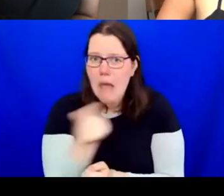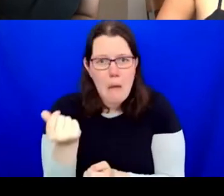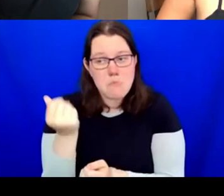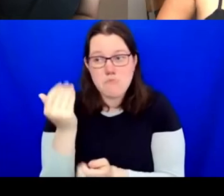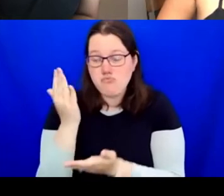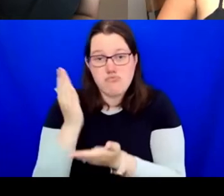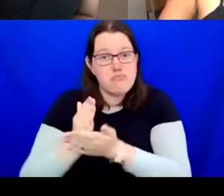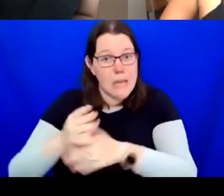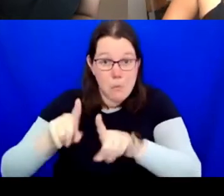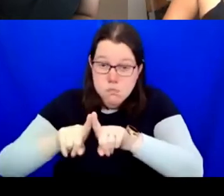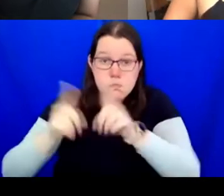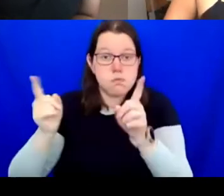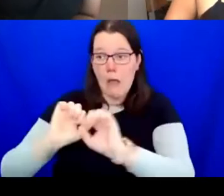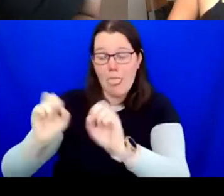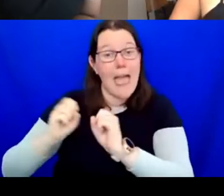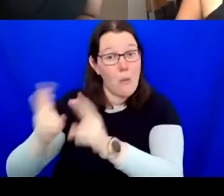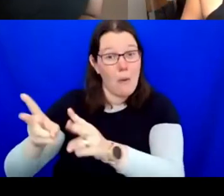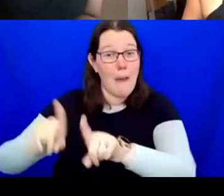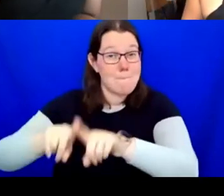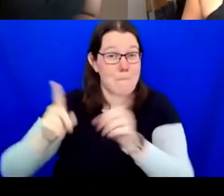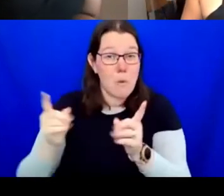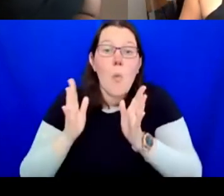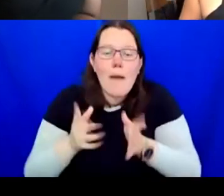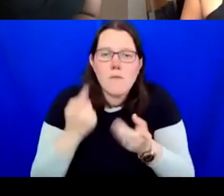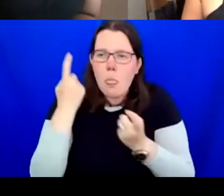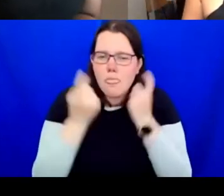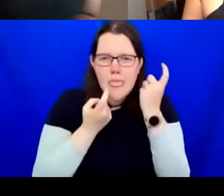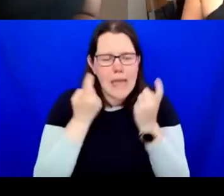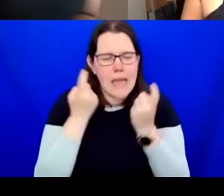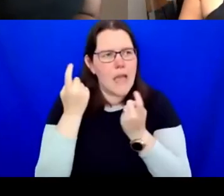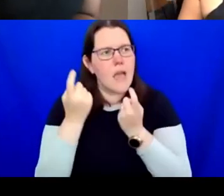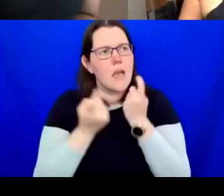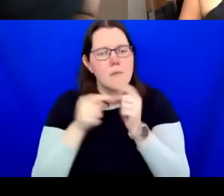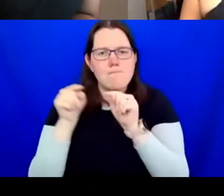find ways, both formal and informal, to ensure that their voice is heard. I think